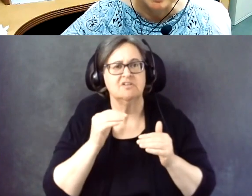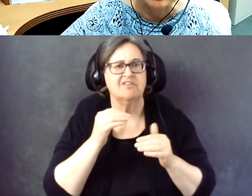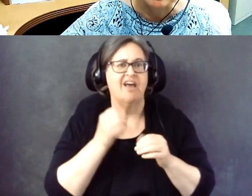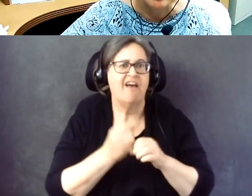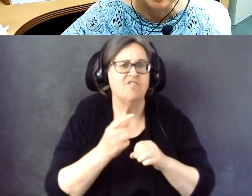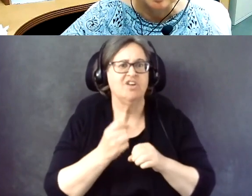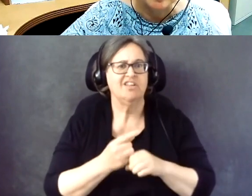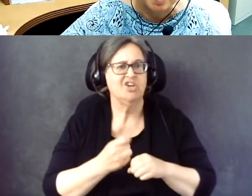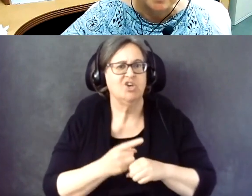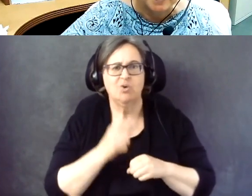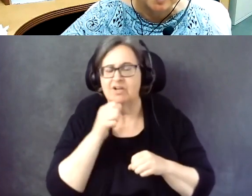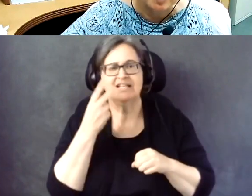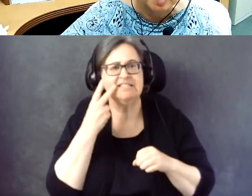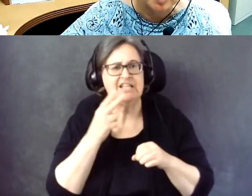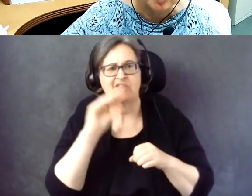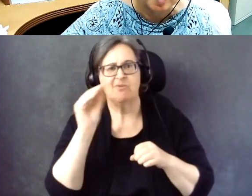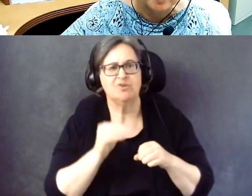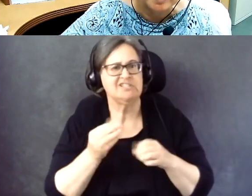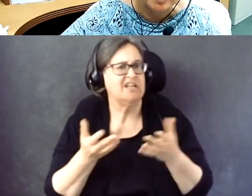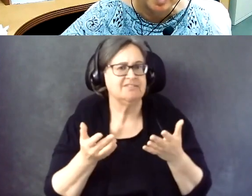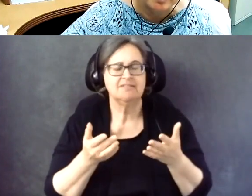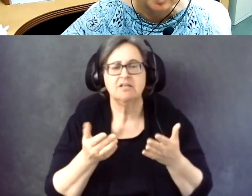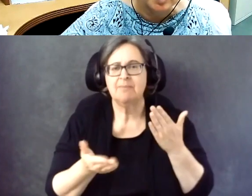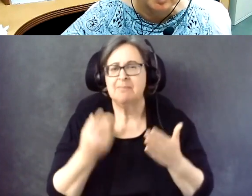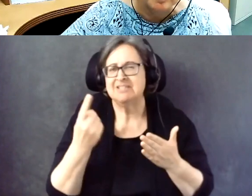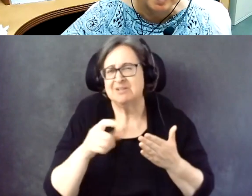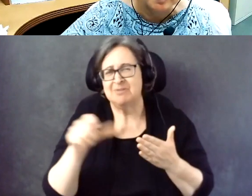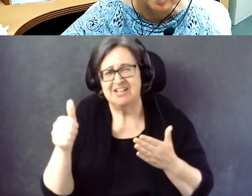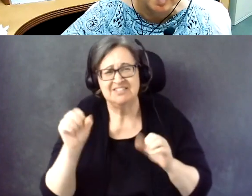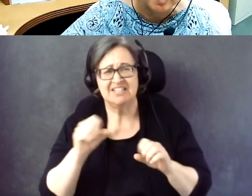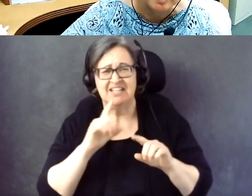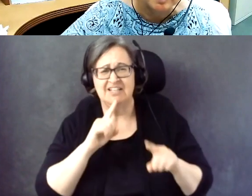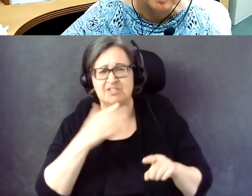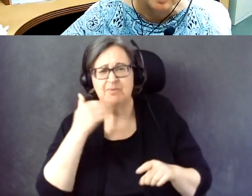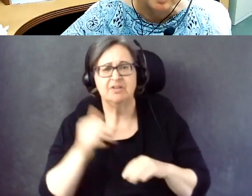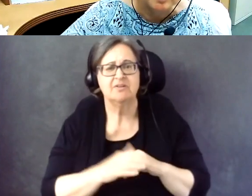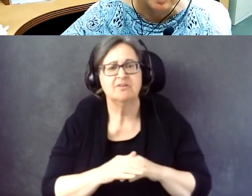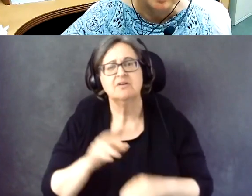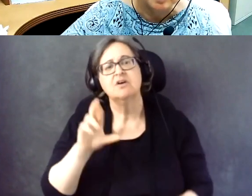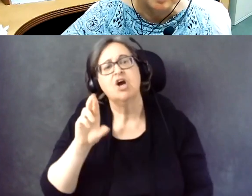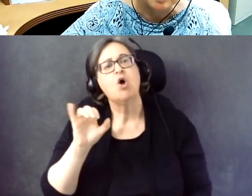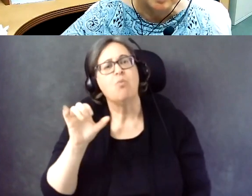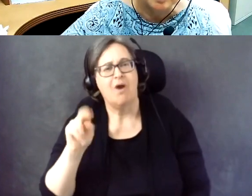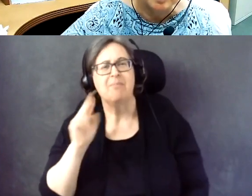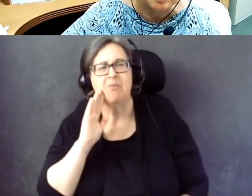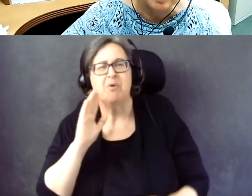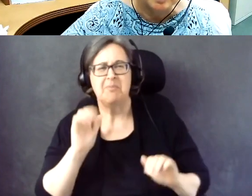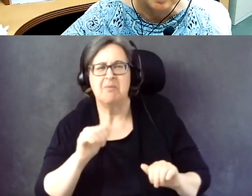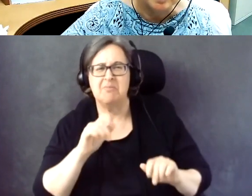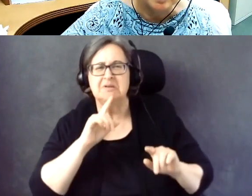So I think someone else can probably answer that question. Yeah, we'll probably get to some of that later on in the session.